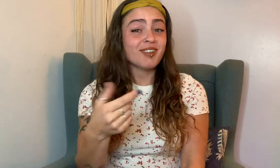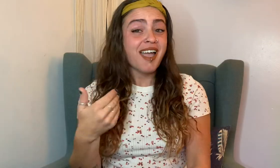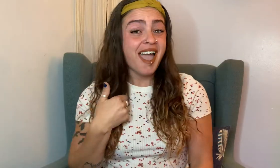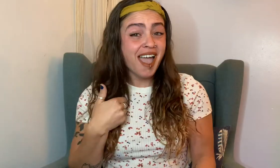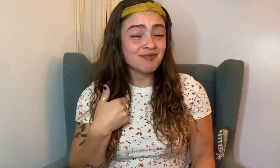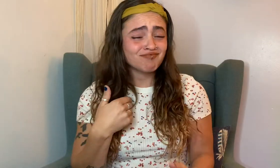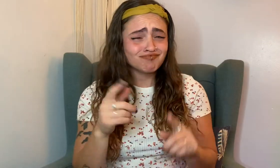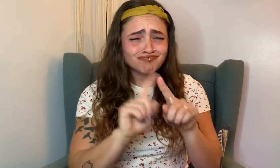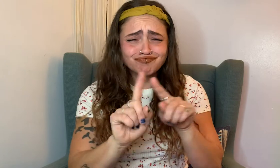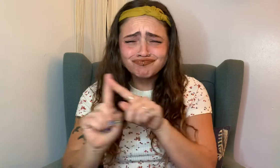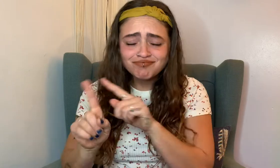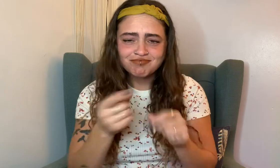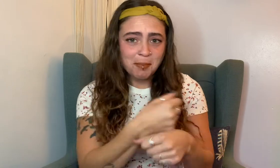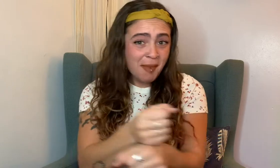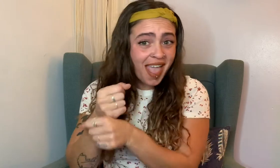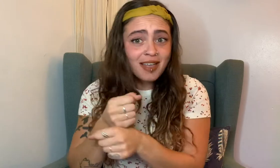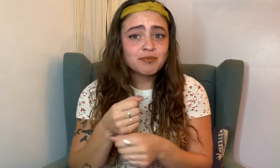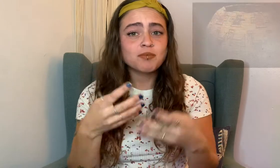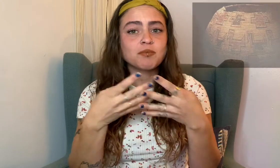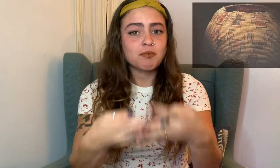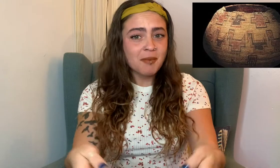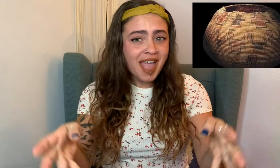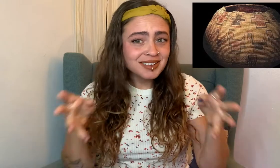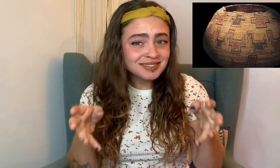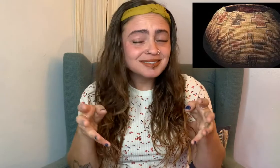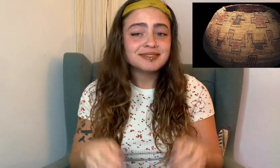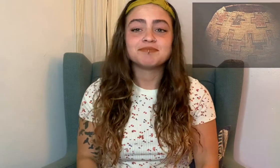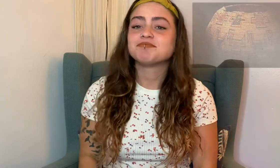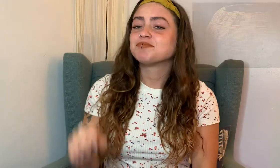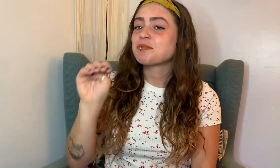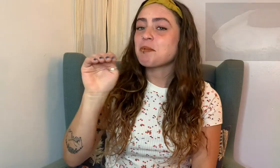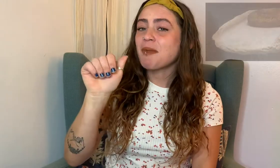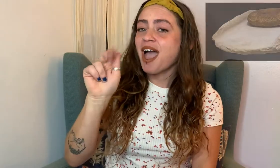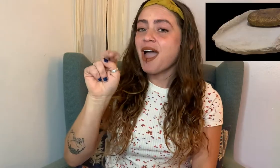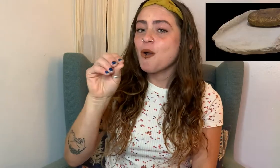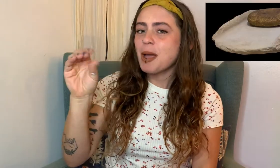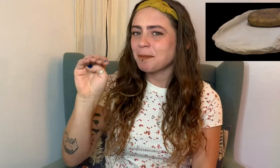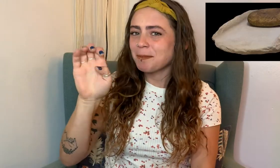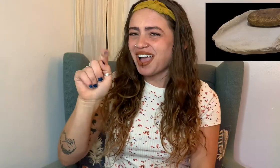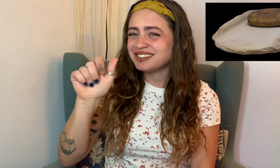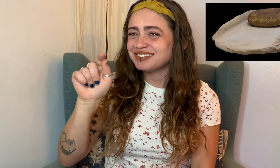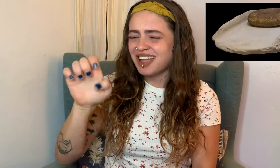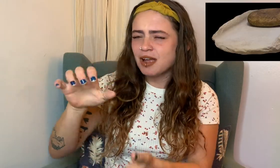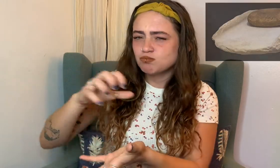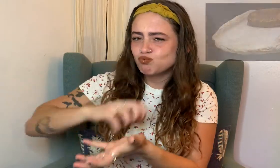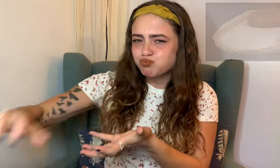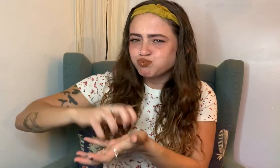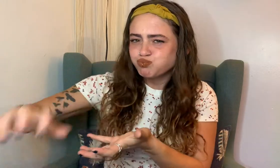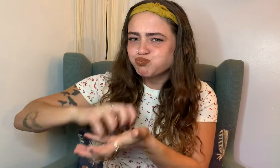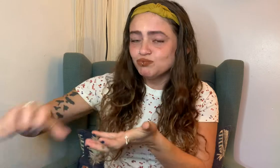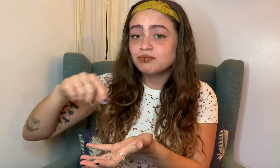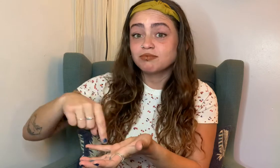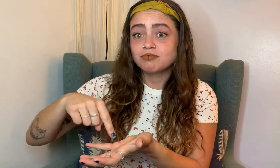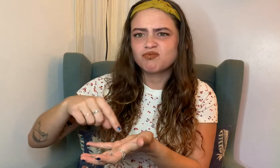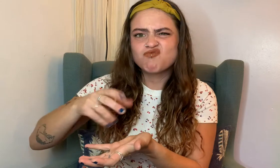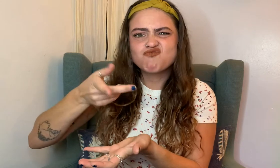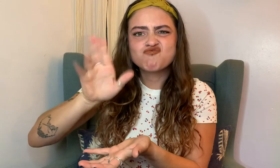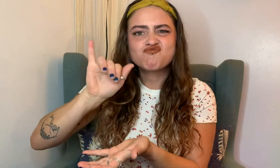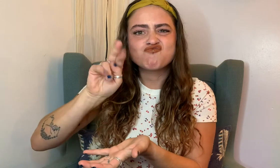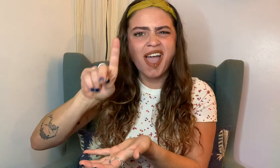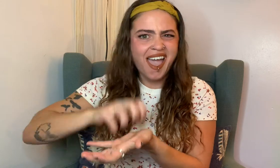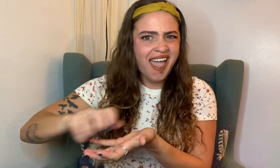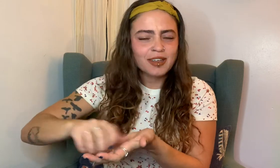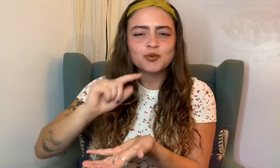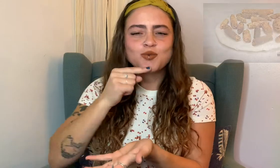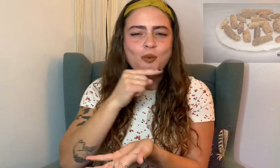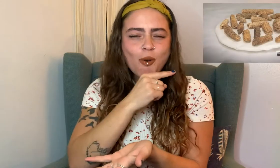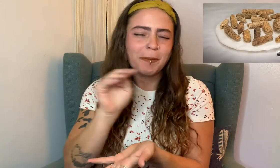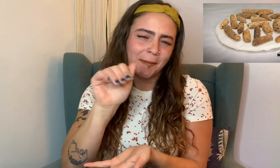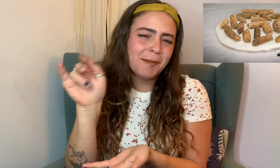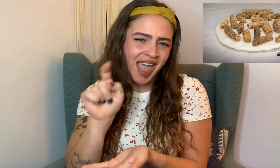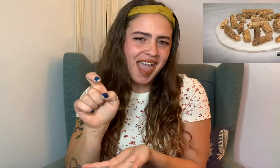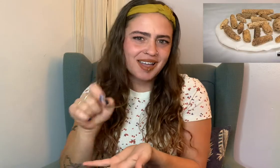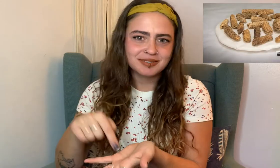there were woven baskets, mano and metates (which were used to grind maize; corn),